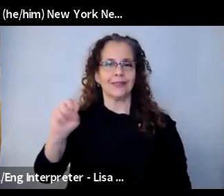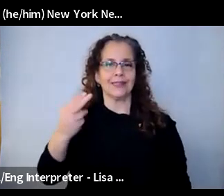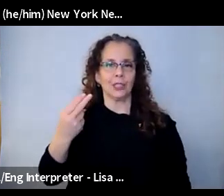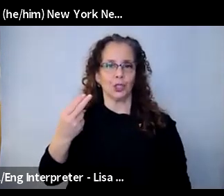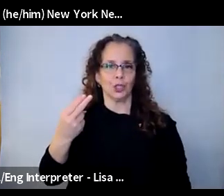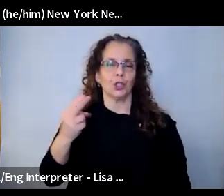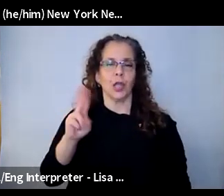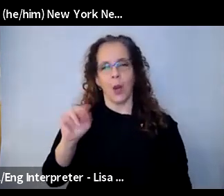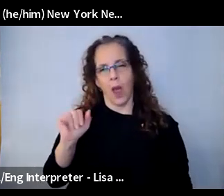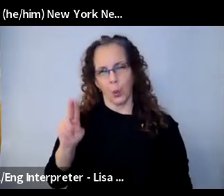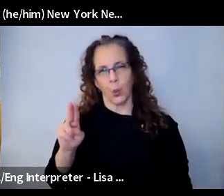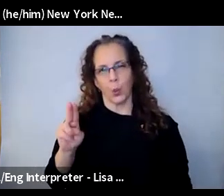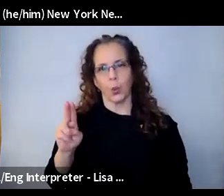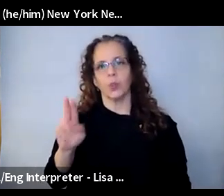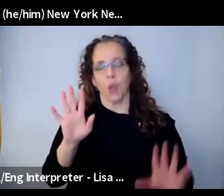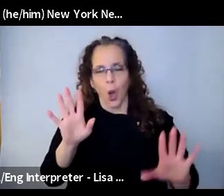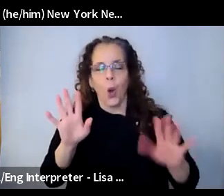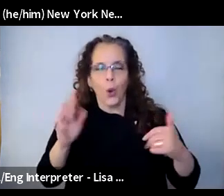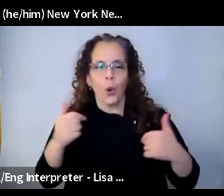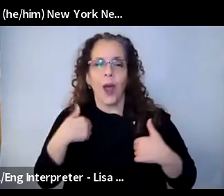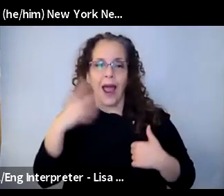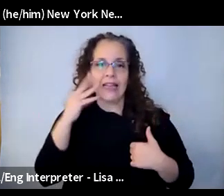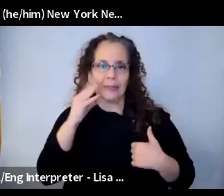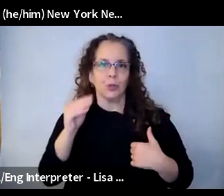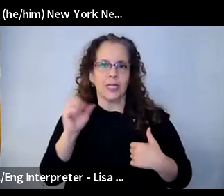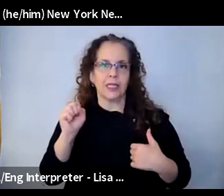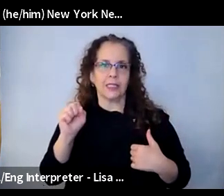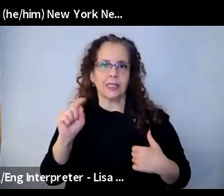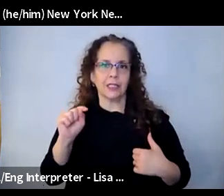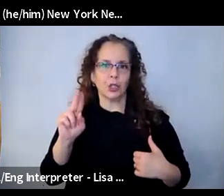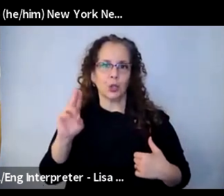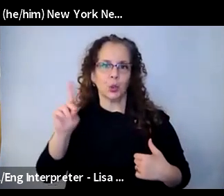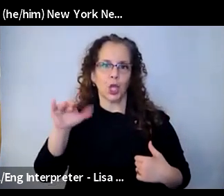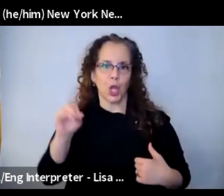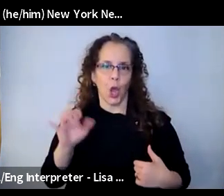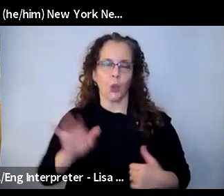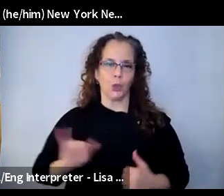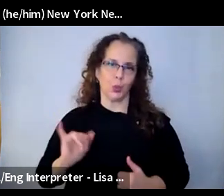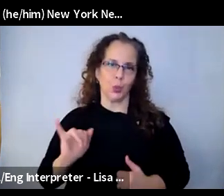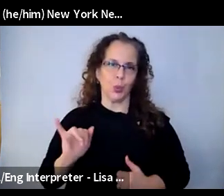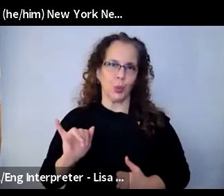experienced all of this in the studio setting as well. And one